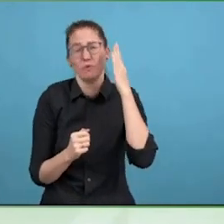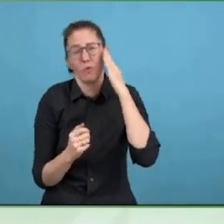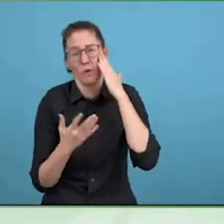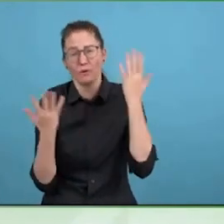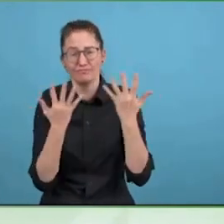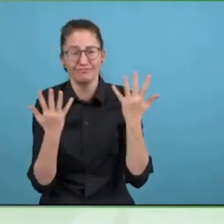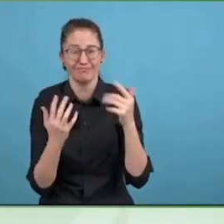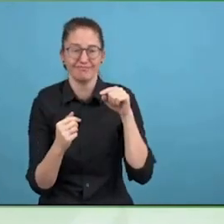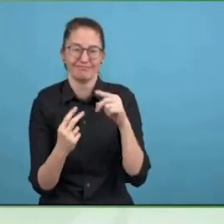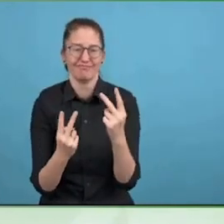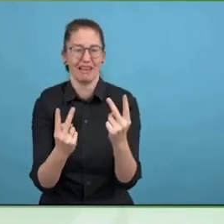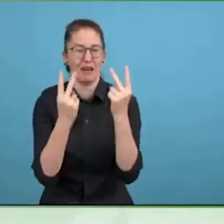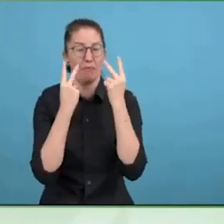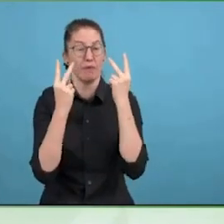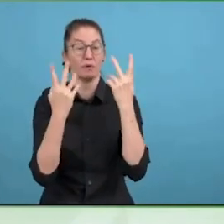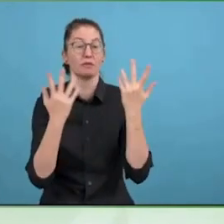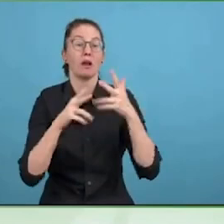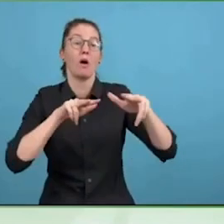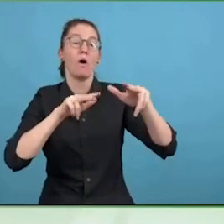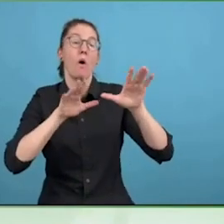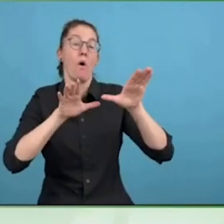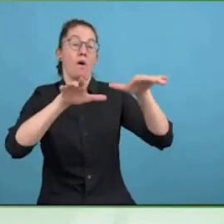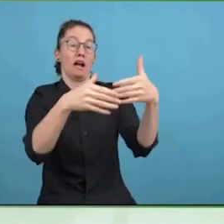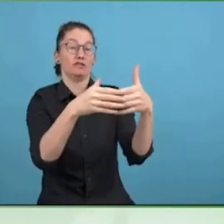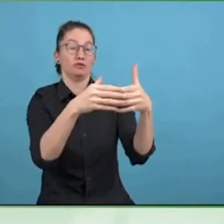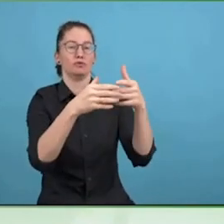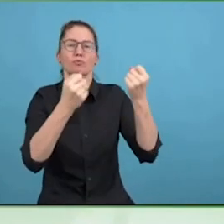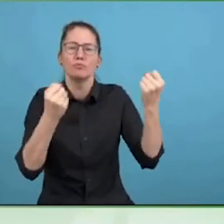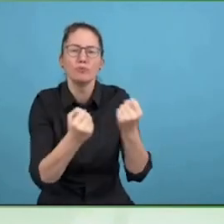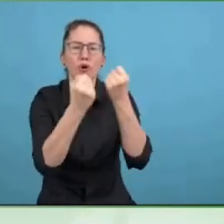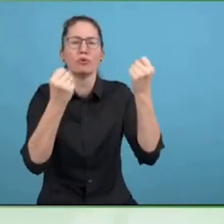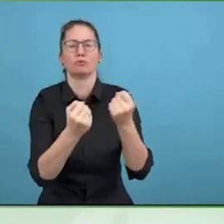carbon emissions are negative externality so we are taking the